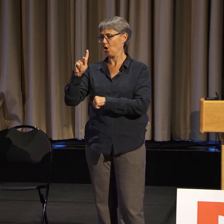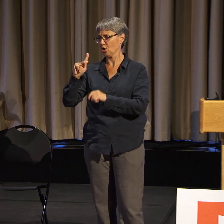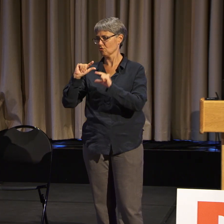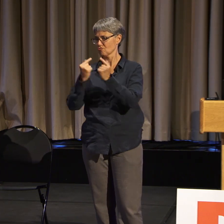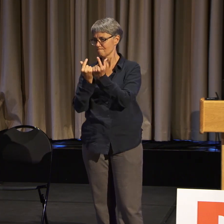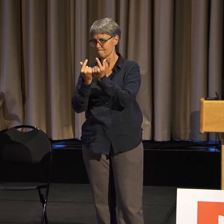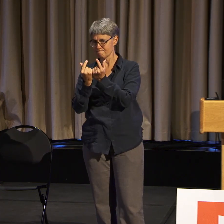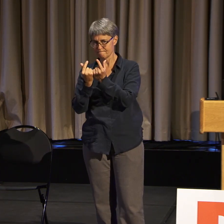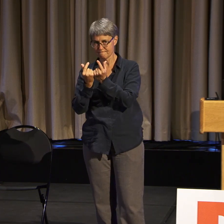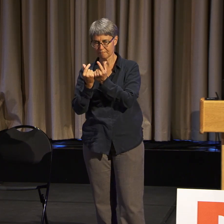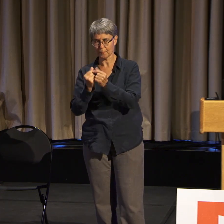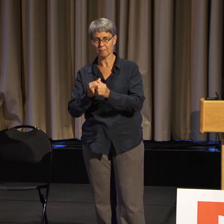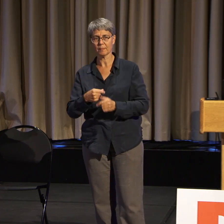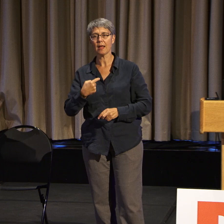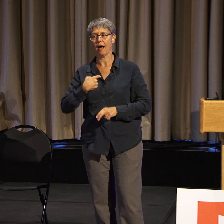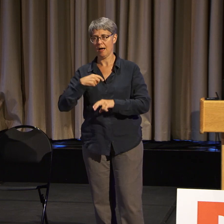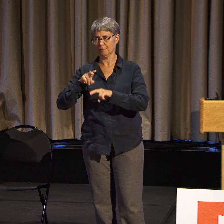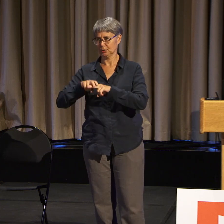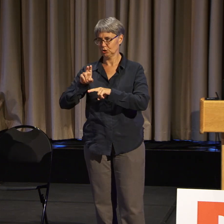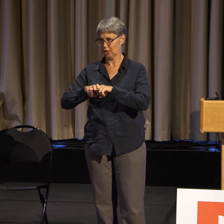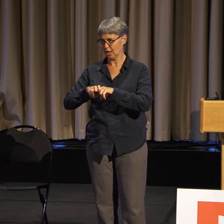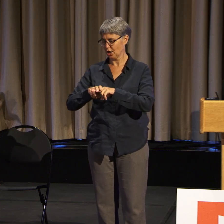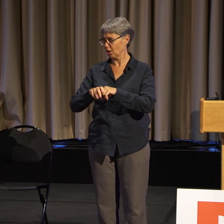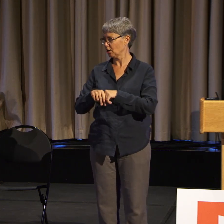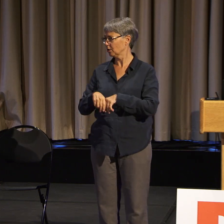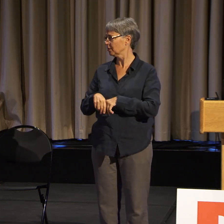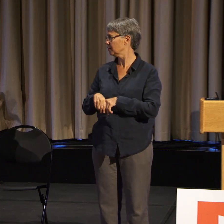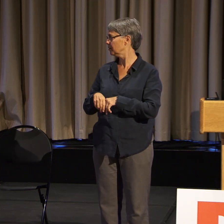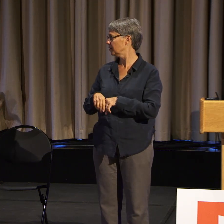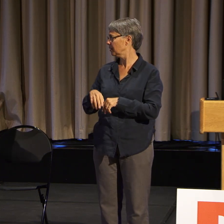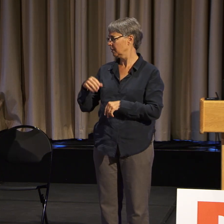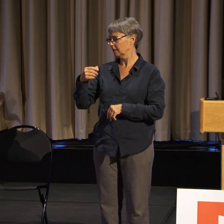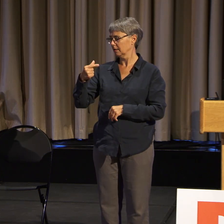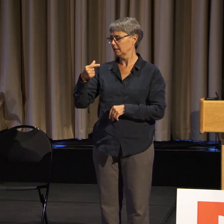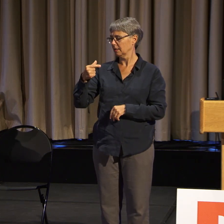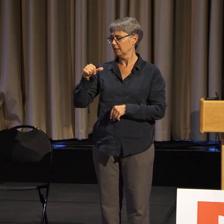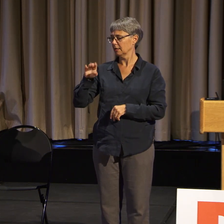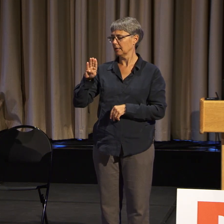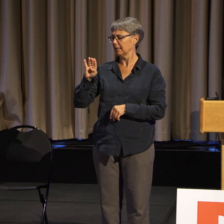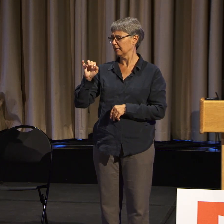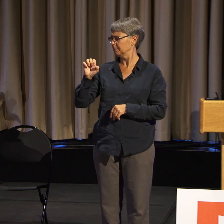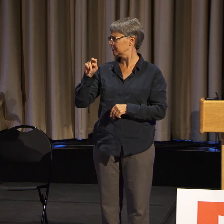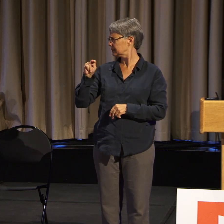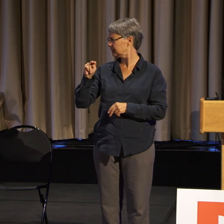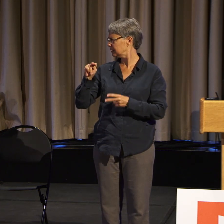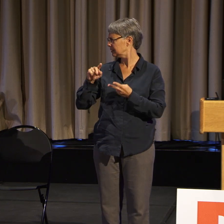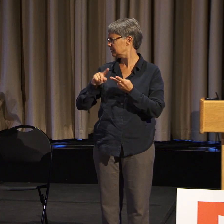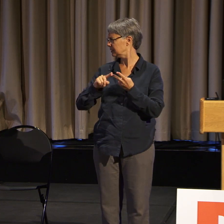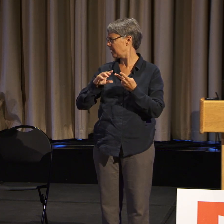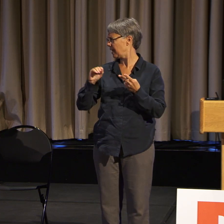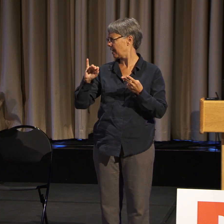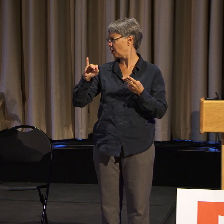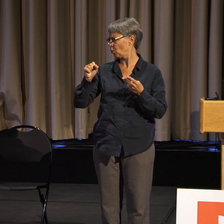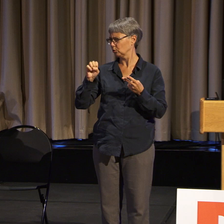I am the chair. Rhoda Gibson and Jose Rodriguez are our co-chairs.